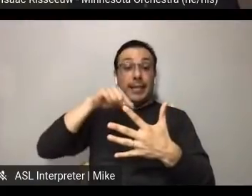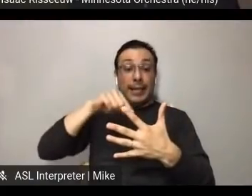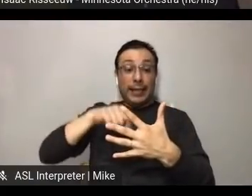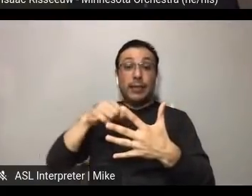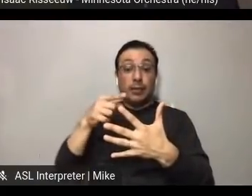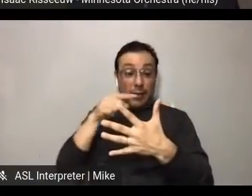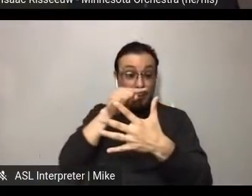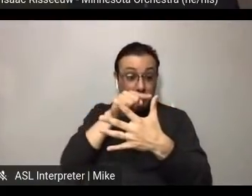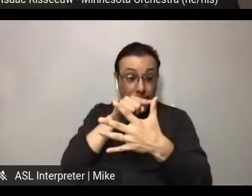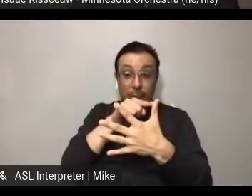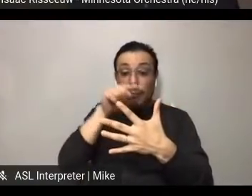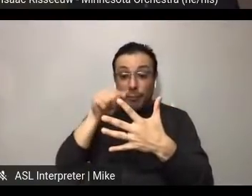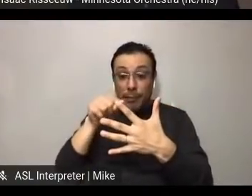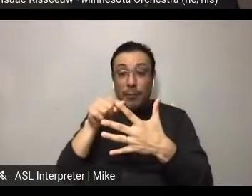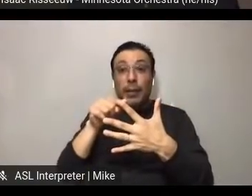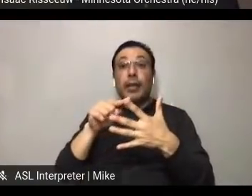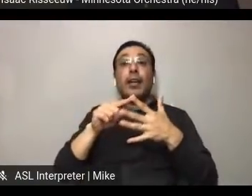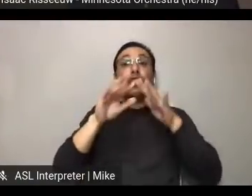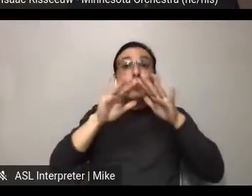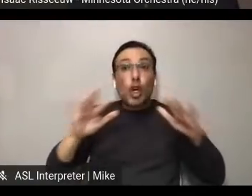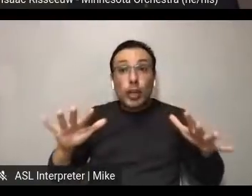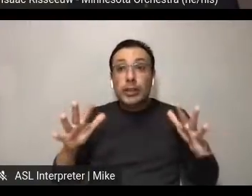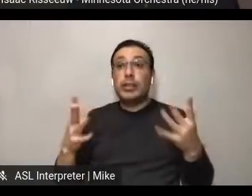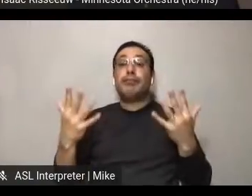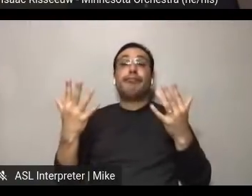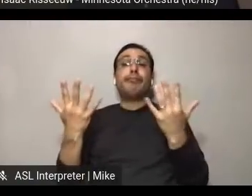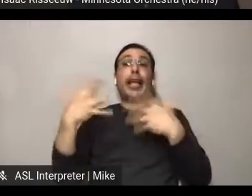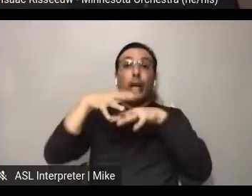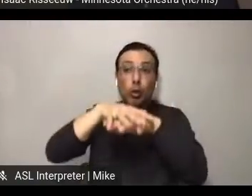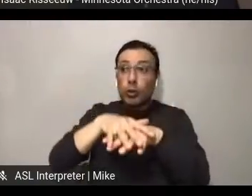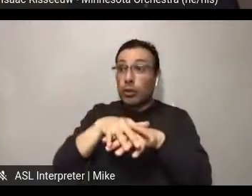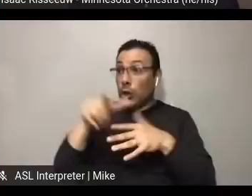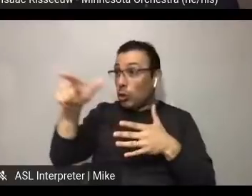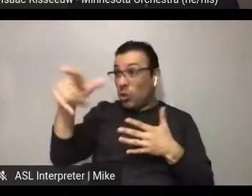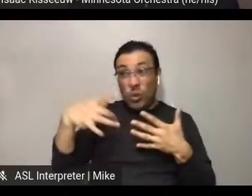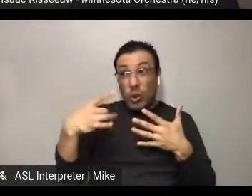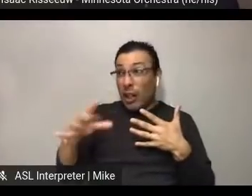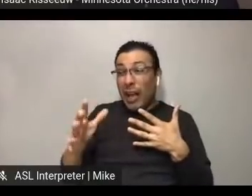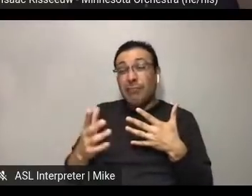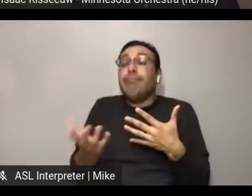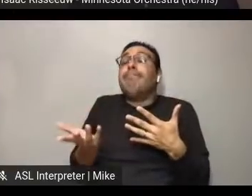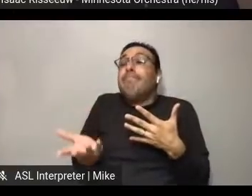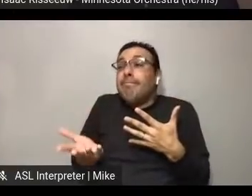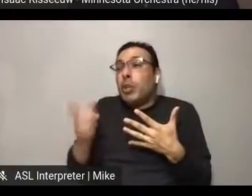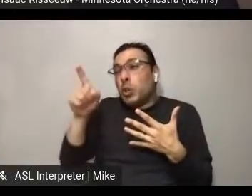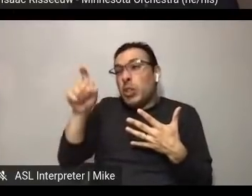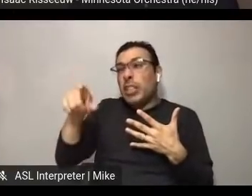and inclusion, and people are not liking that, well, perhaps they should find a different organization.